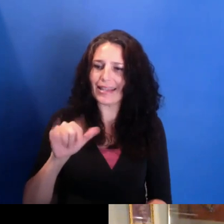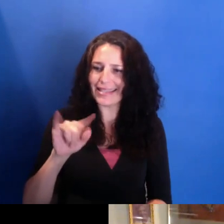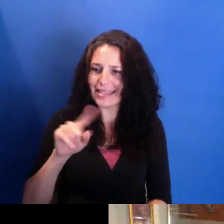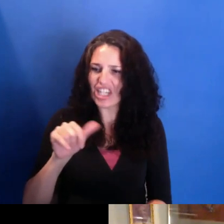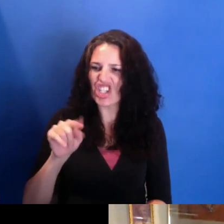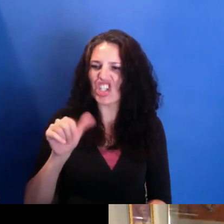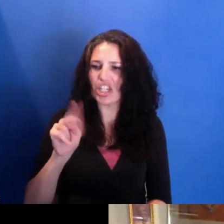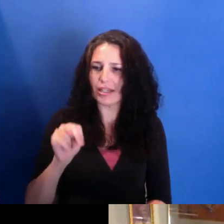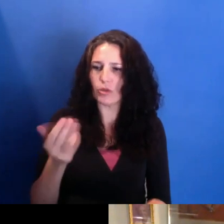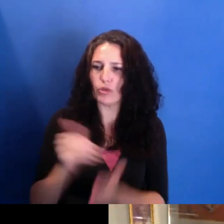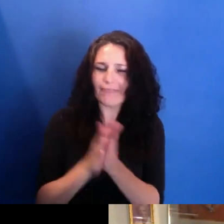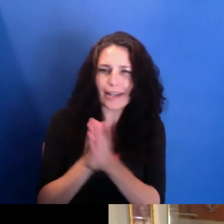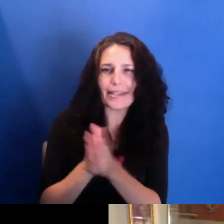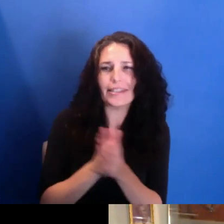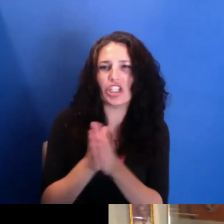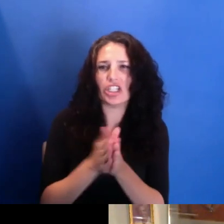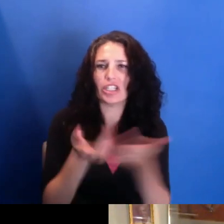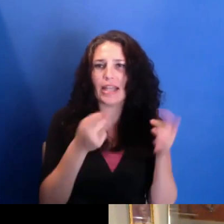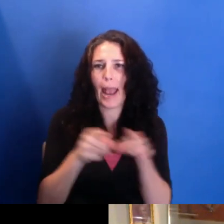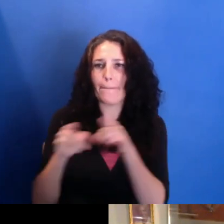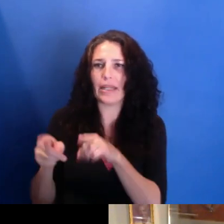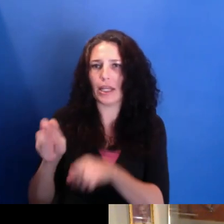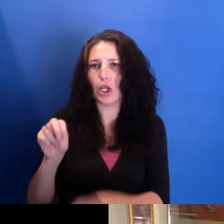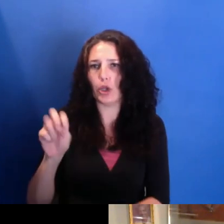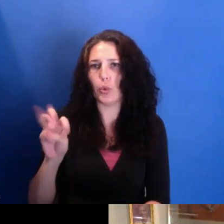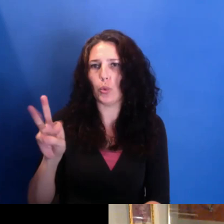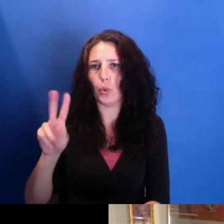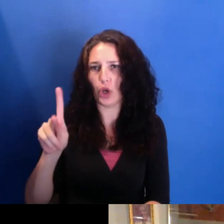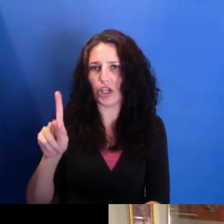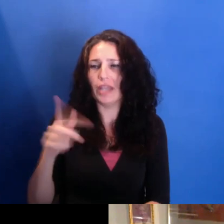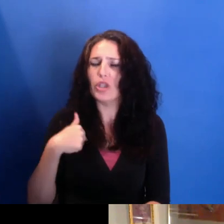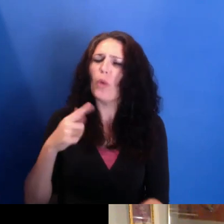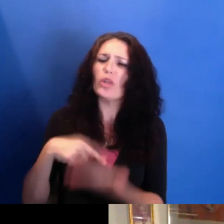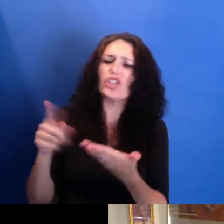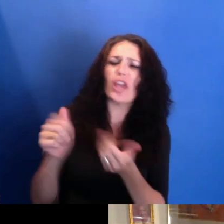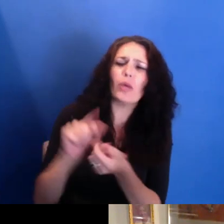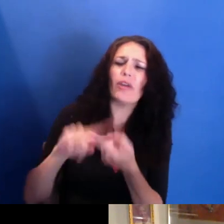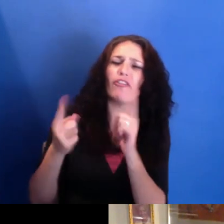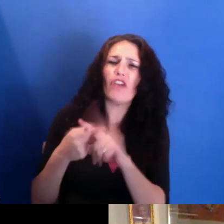checking in with friends that were here, and there was a whole-- there's an ongoing debate, like, oh, you know,